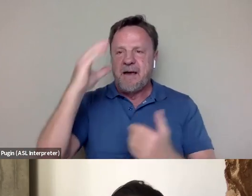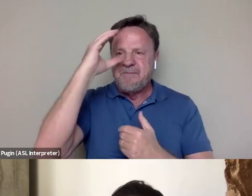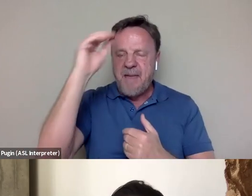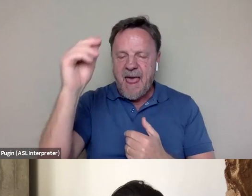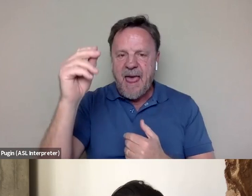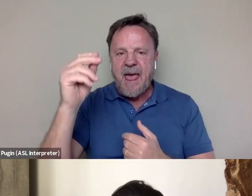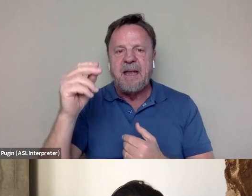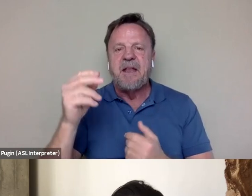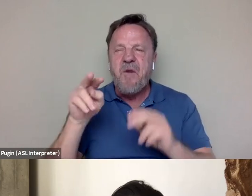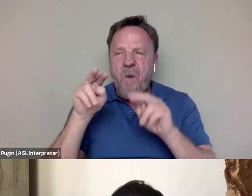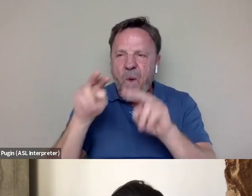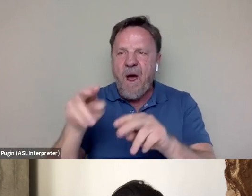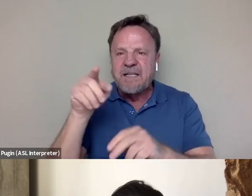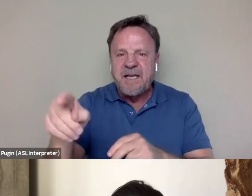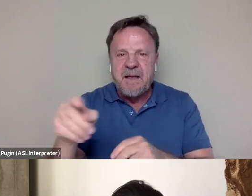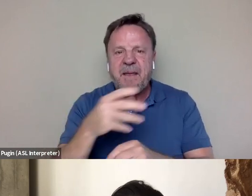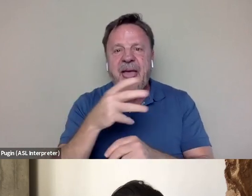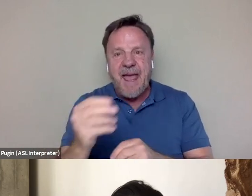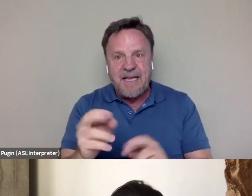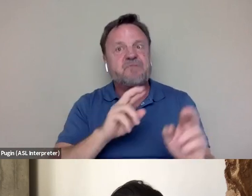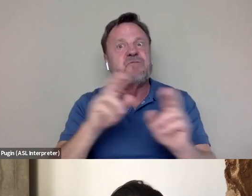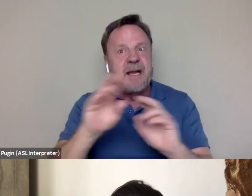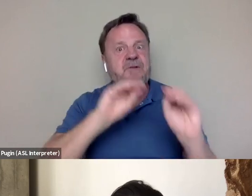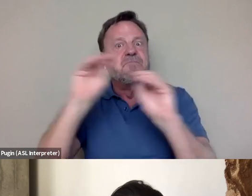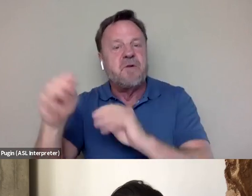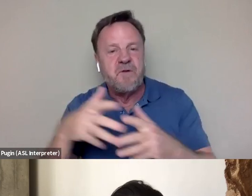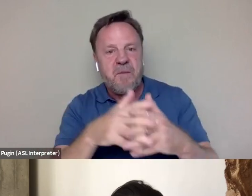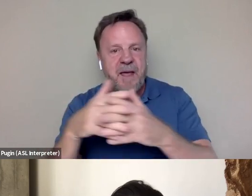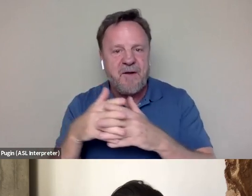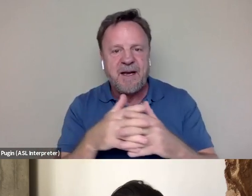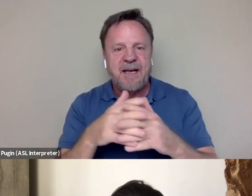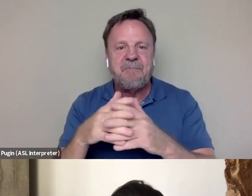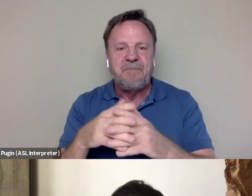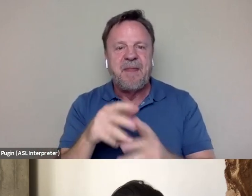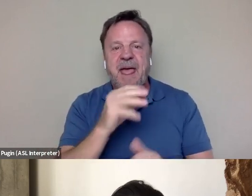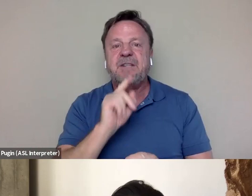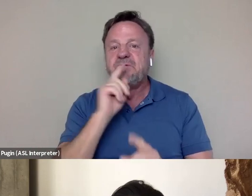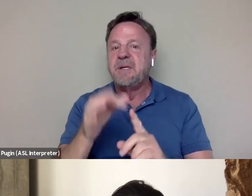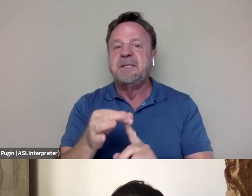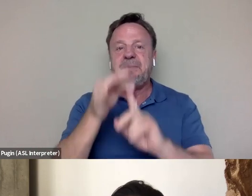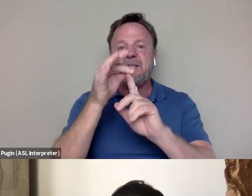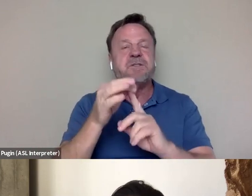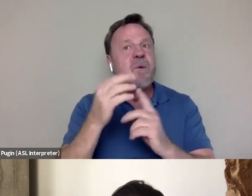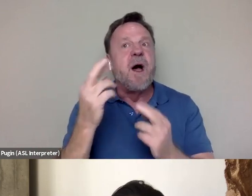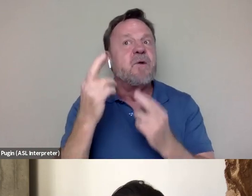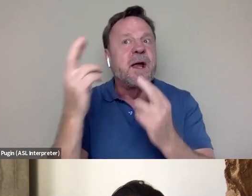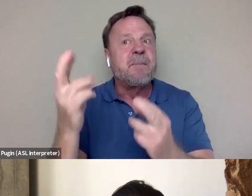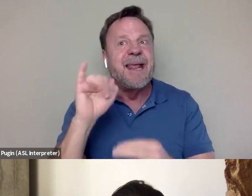you watch him and he is about to come to America and you know, it's really special. So I recommend if anyone is in Hong Kong